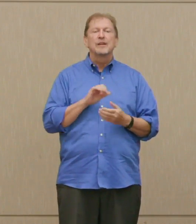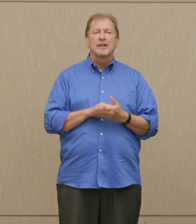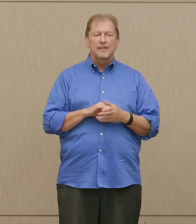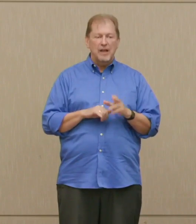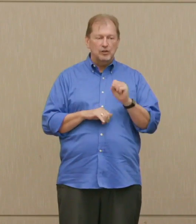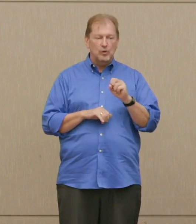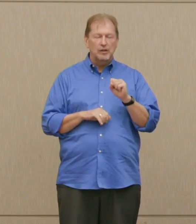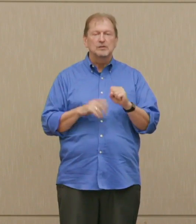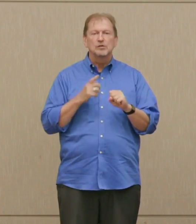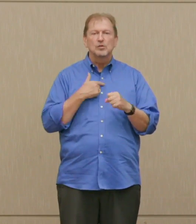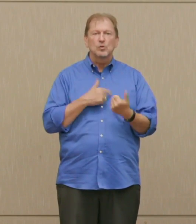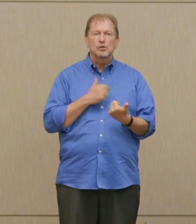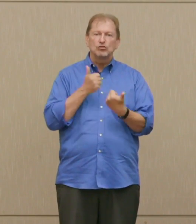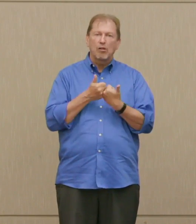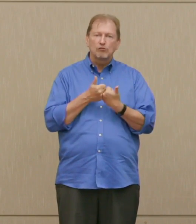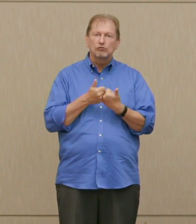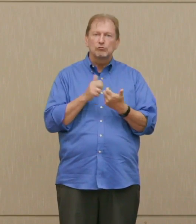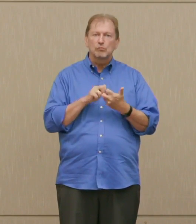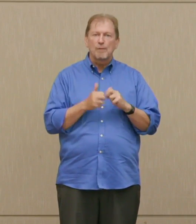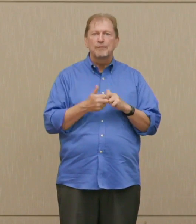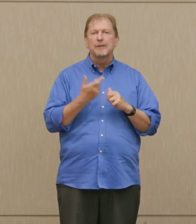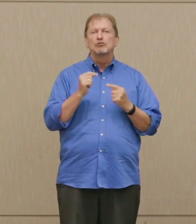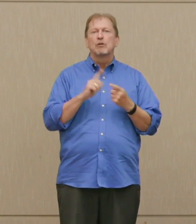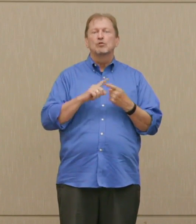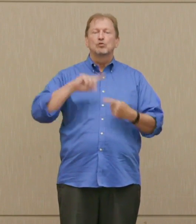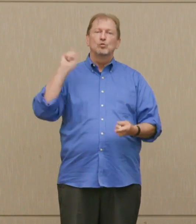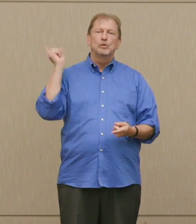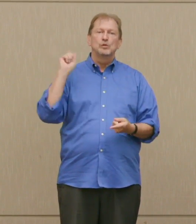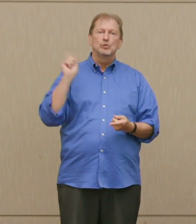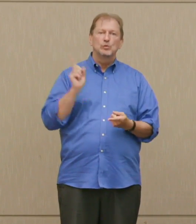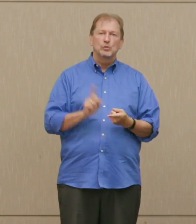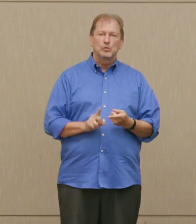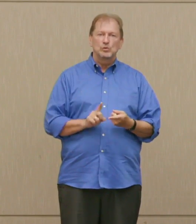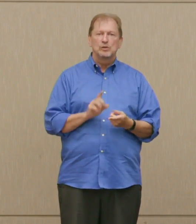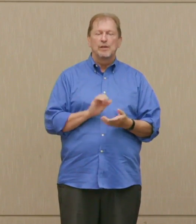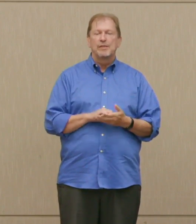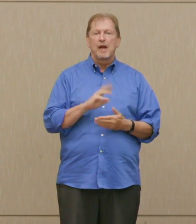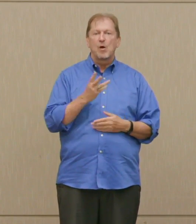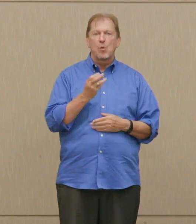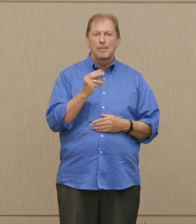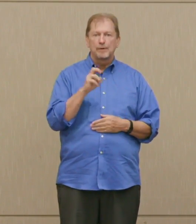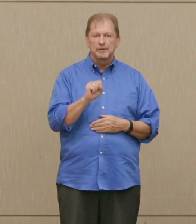, the challenge there is to reduce that risk by means, of armed